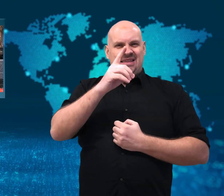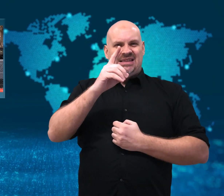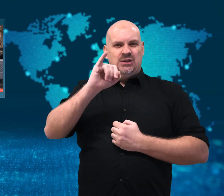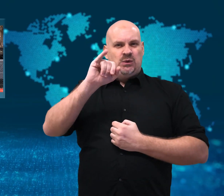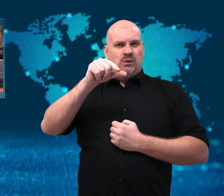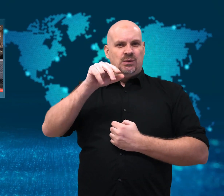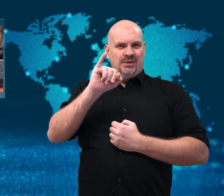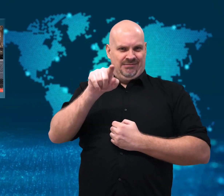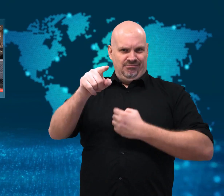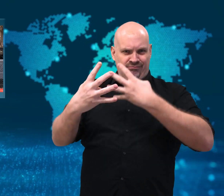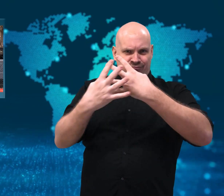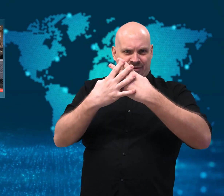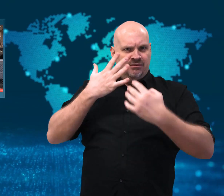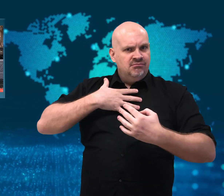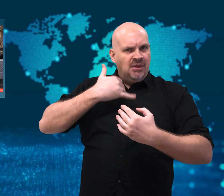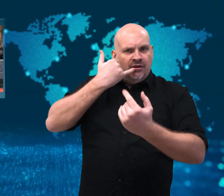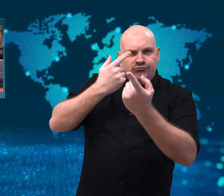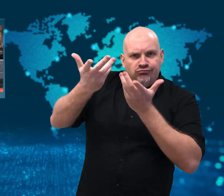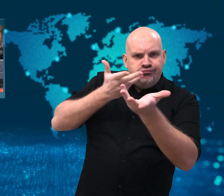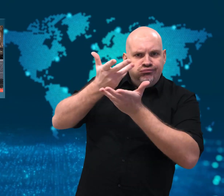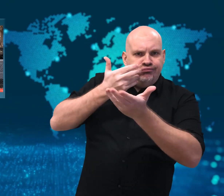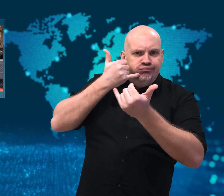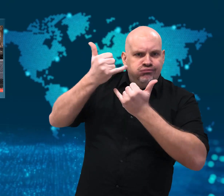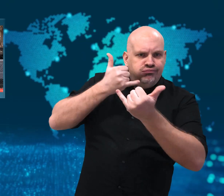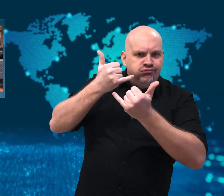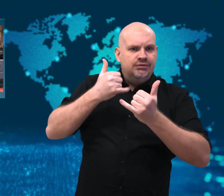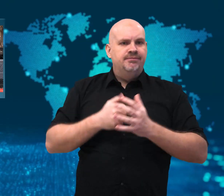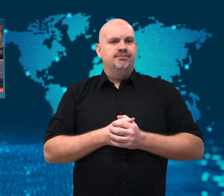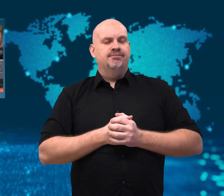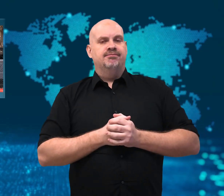After six hours of the standoff,